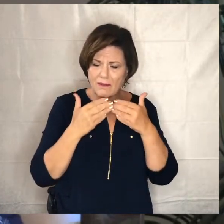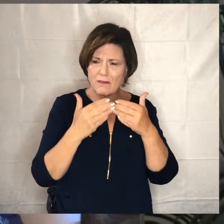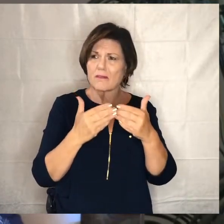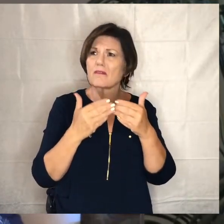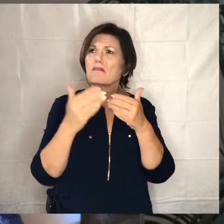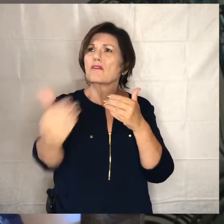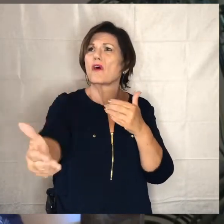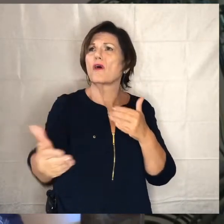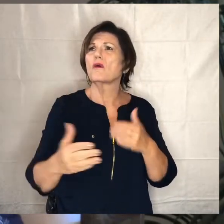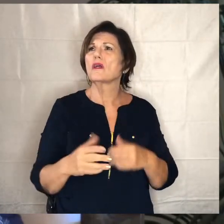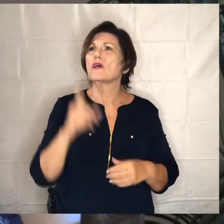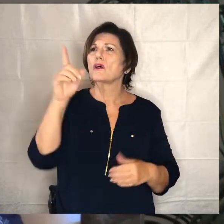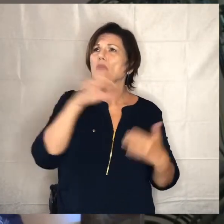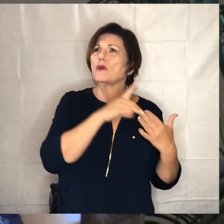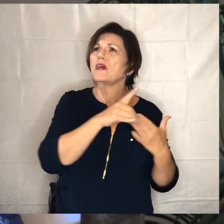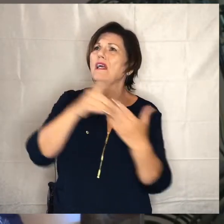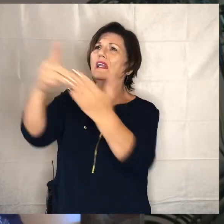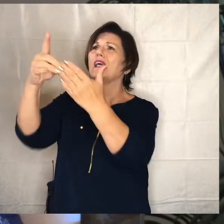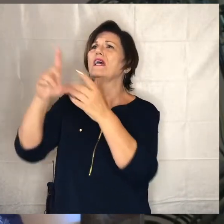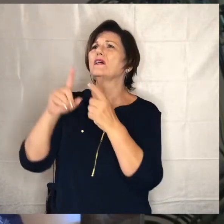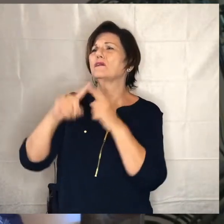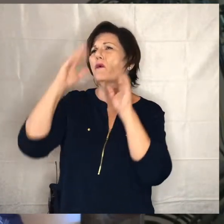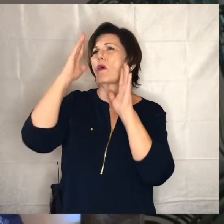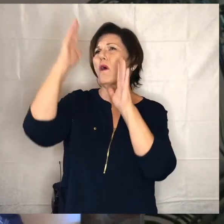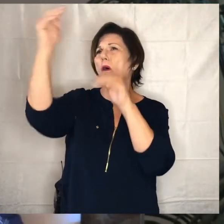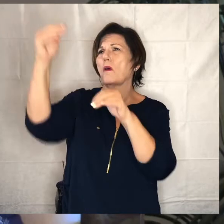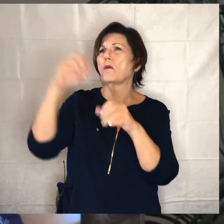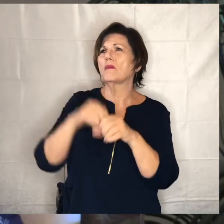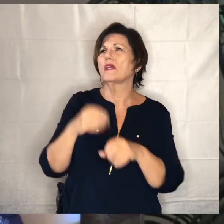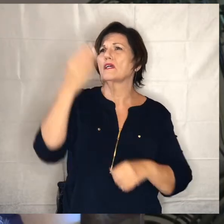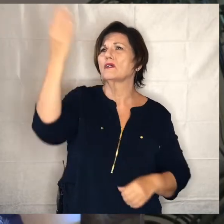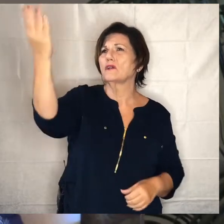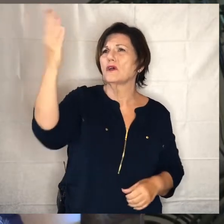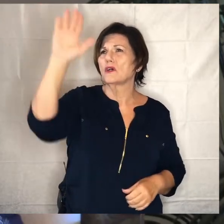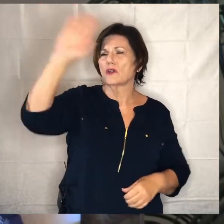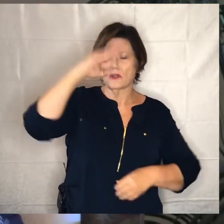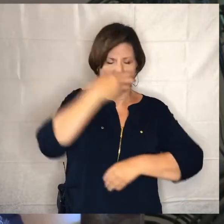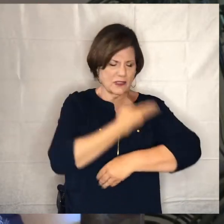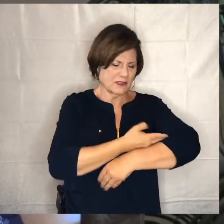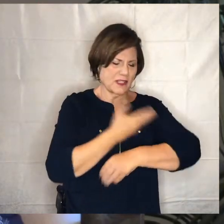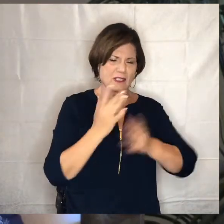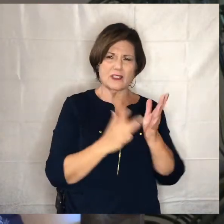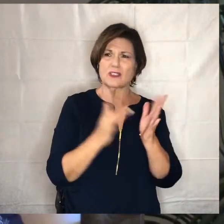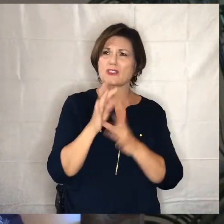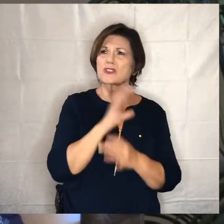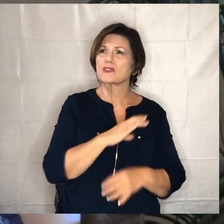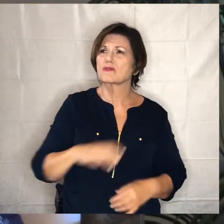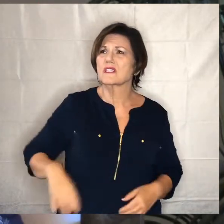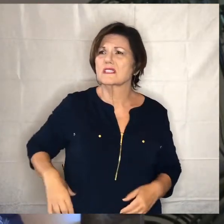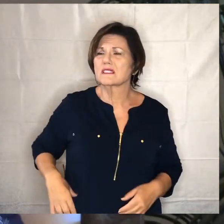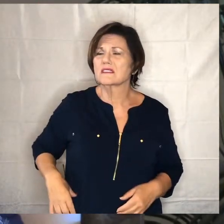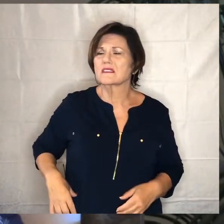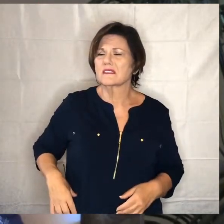to lead them to the hope the hope in you your son jesus christ